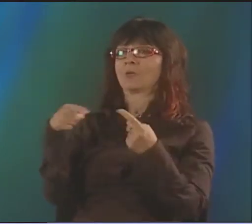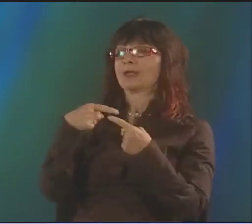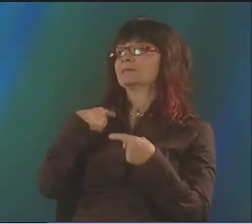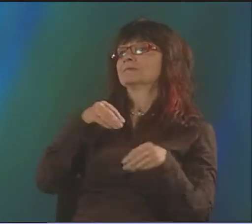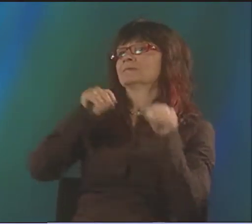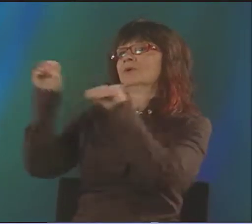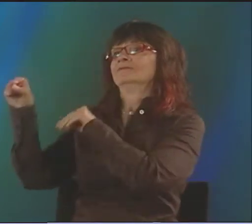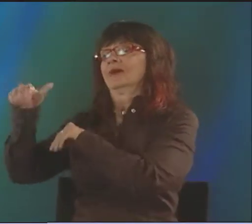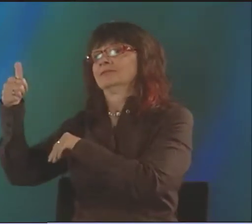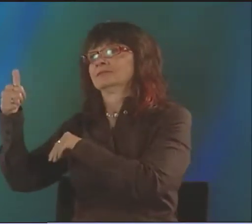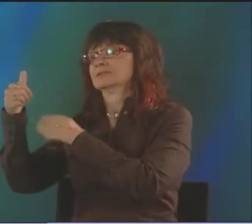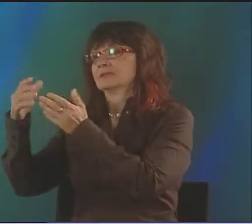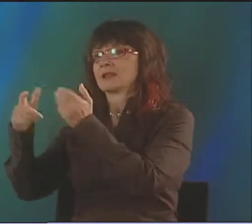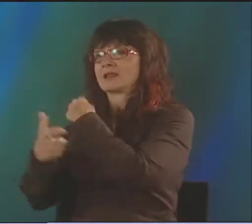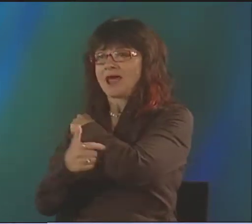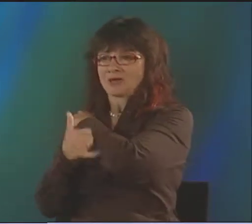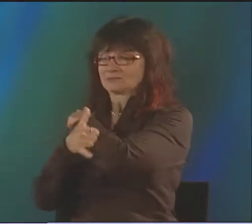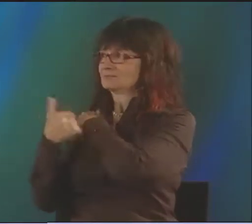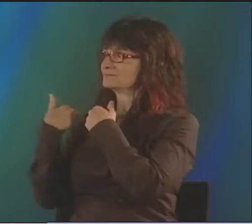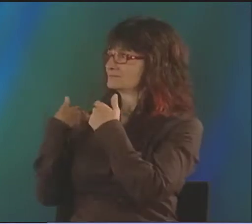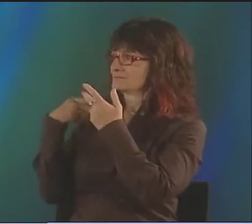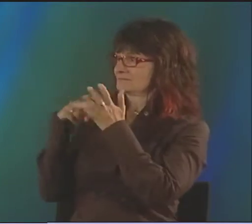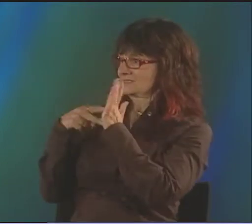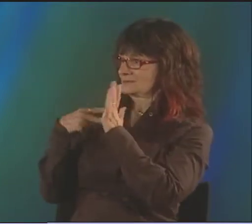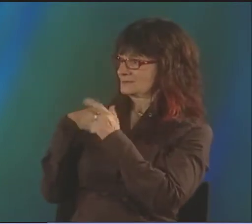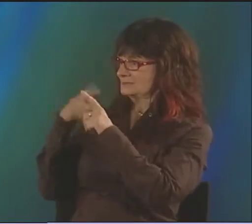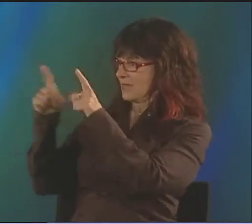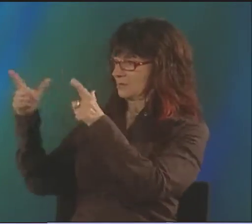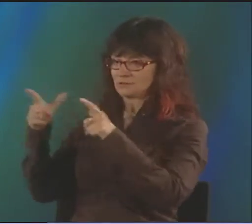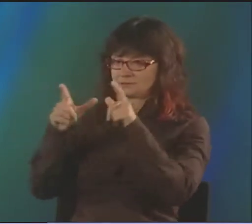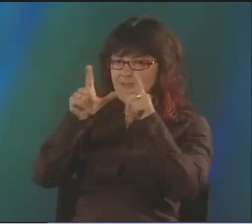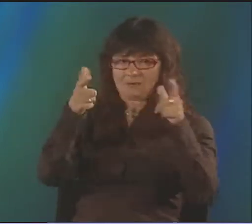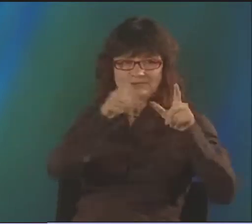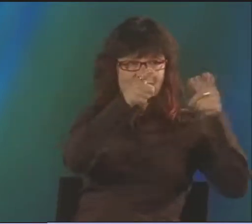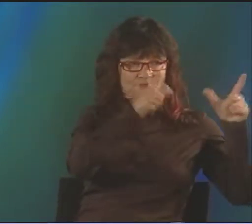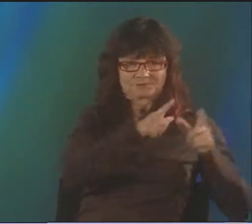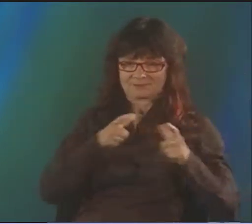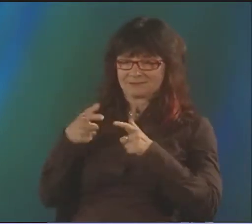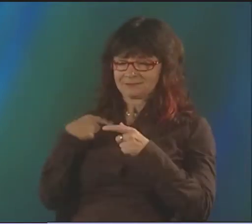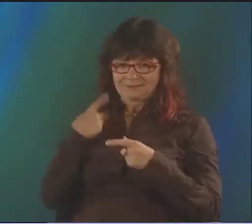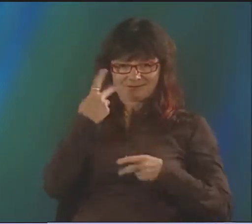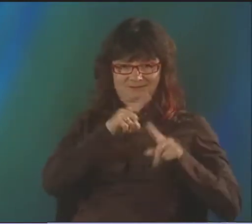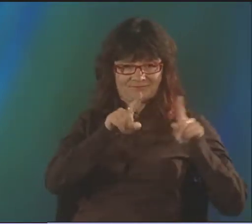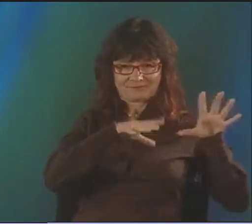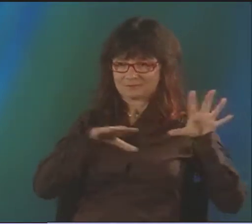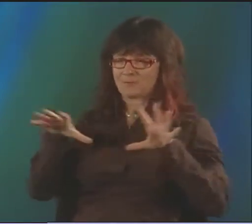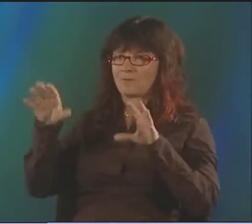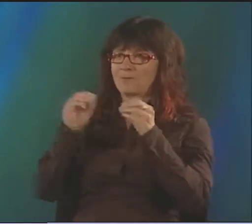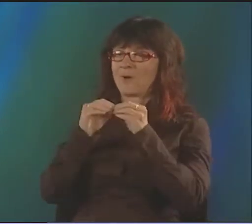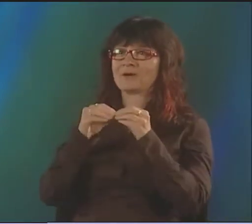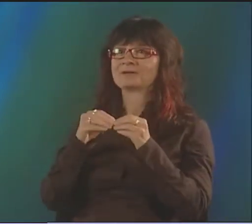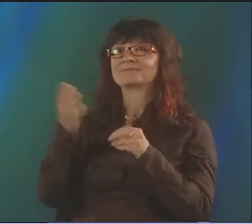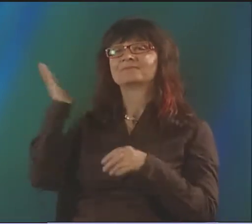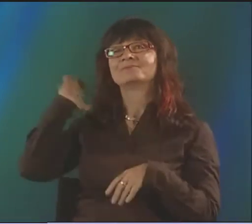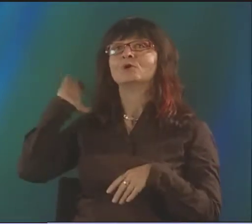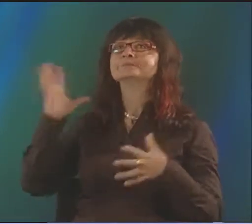I SEE IT SO CLEARLY NOW. AND WHEN I GO TO OTHER COUNTRIES AND I SEE ALL THE DIFFERENT SIGN LANGUAGES IN EACH ONE,